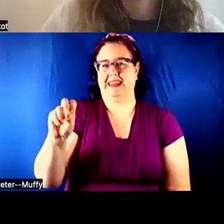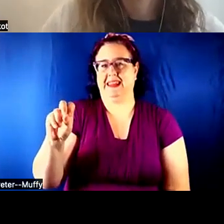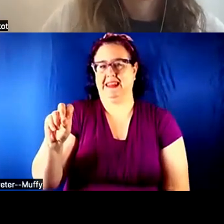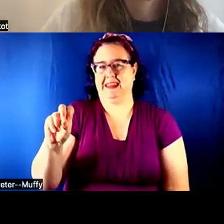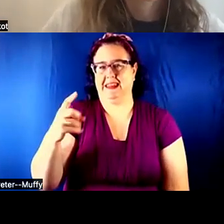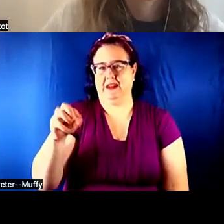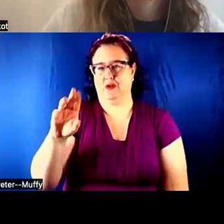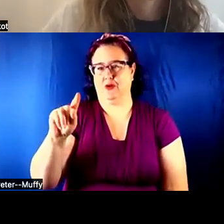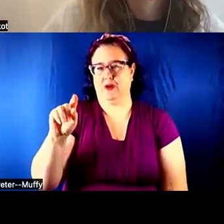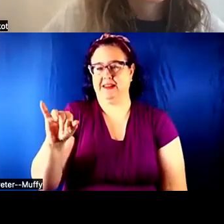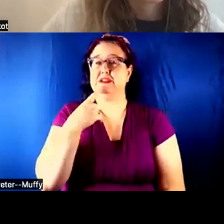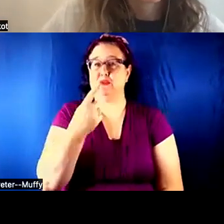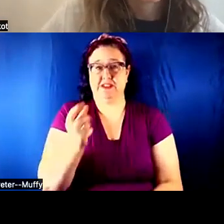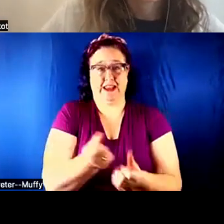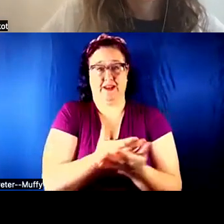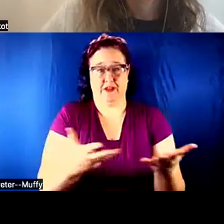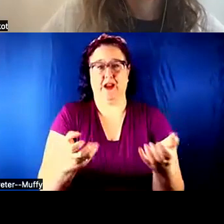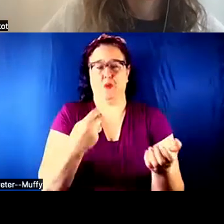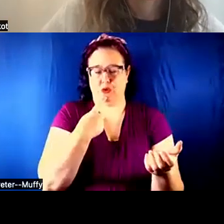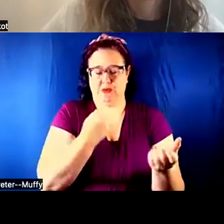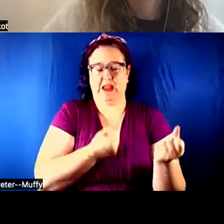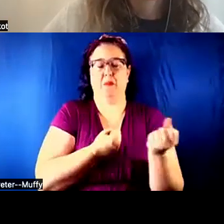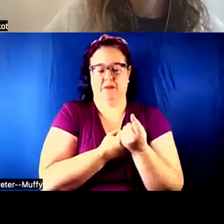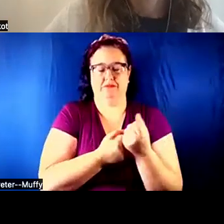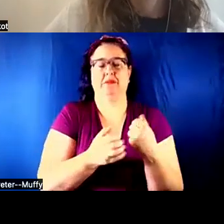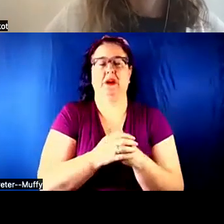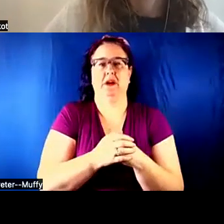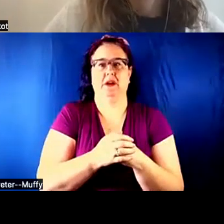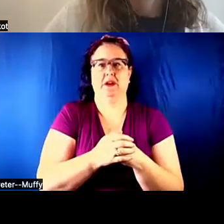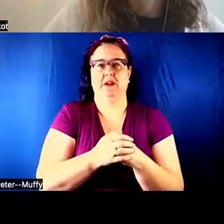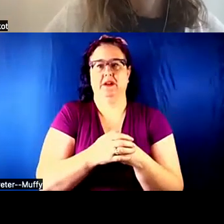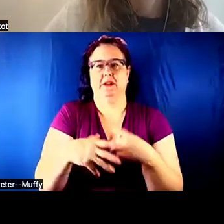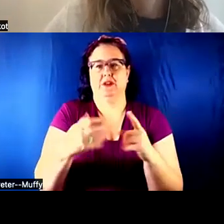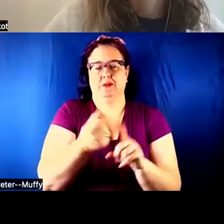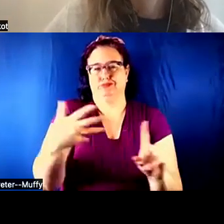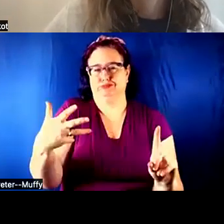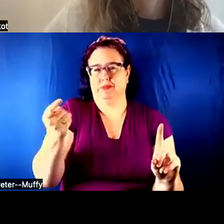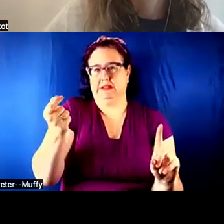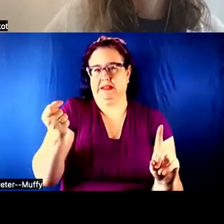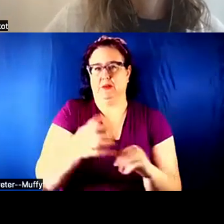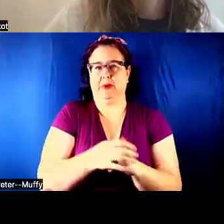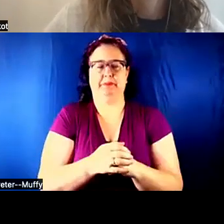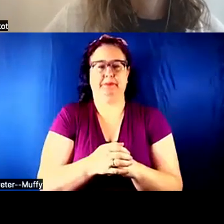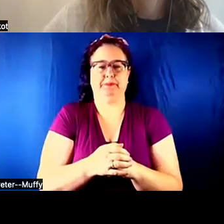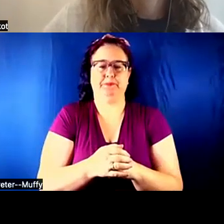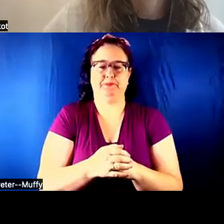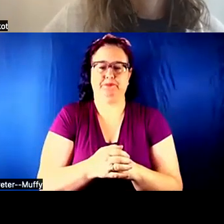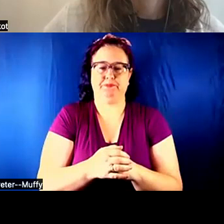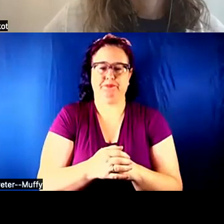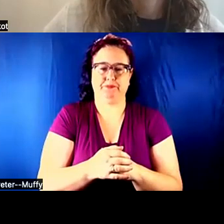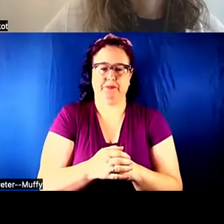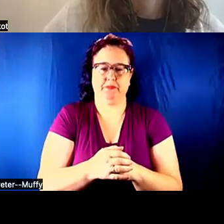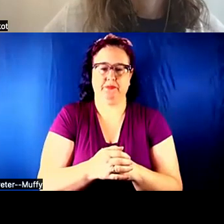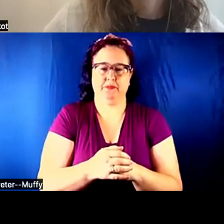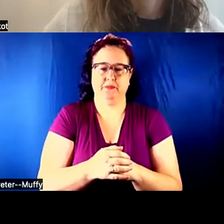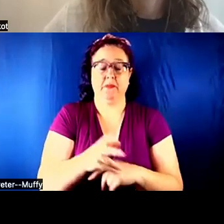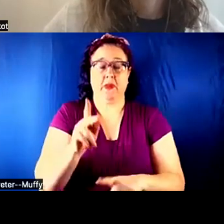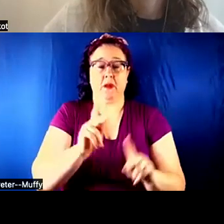Deogratias: Yes, to say a few words, I think those who are members, we need to be the ambassadors.